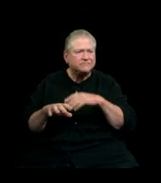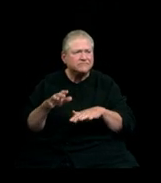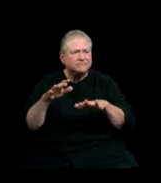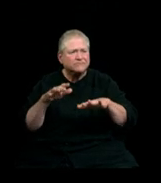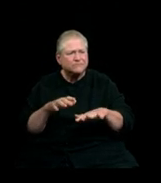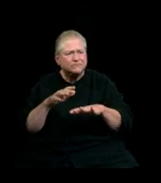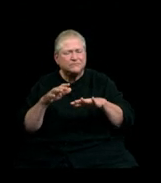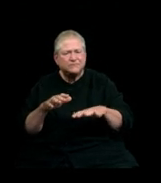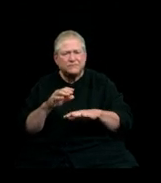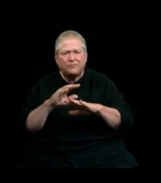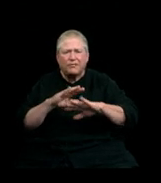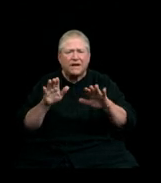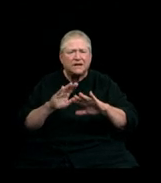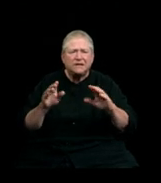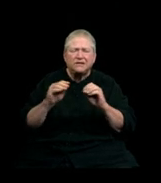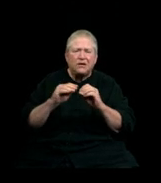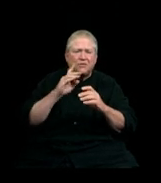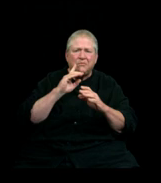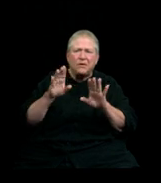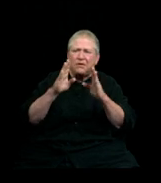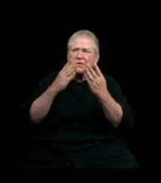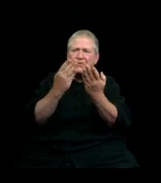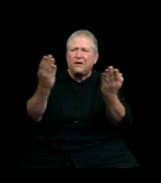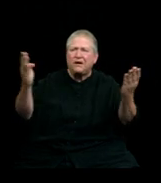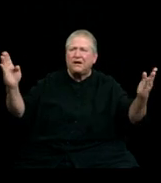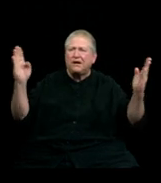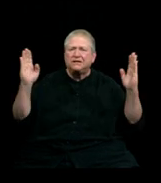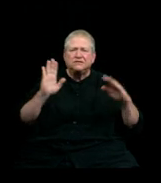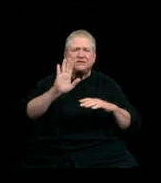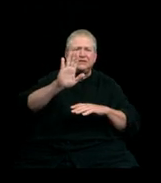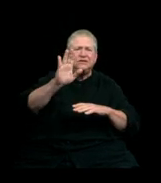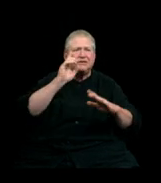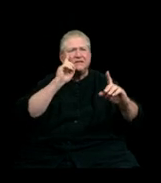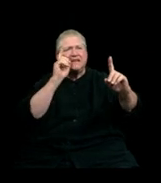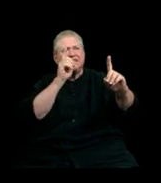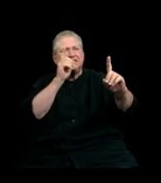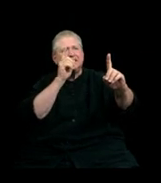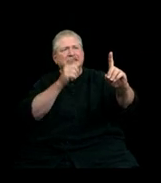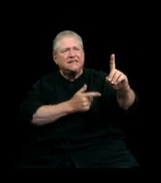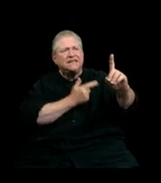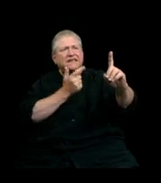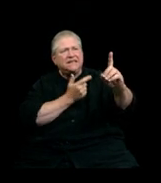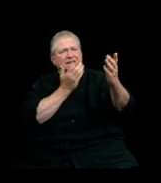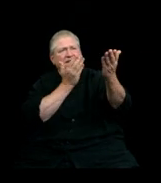No more walls Your destiny is facing you